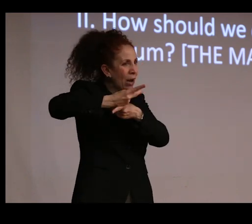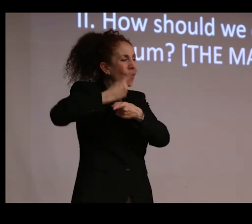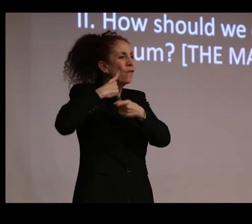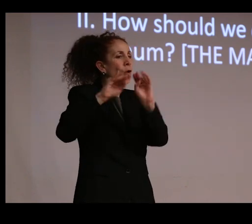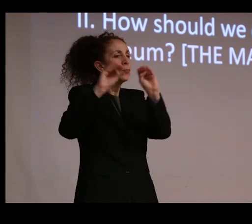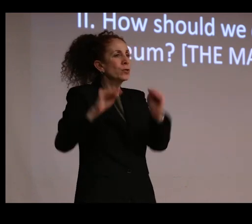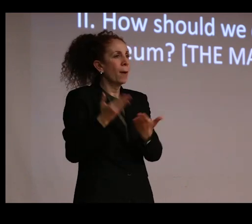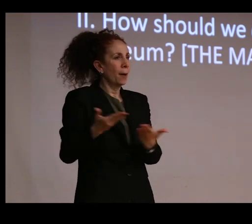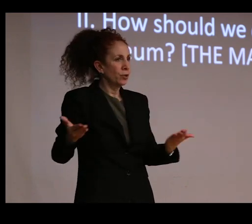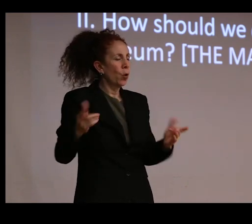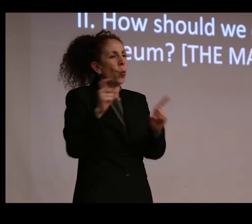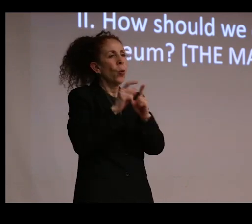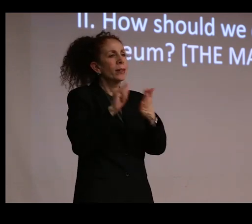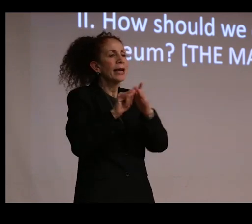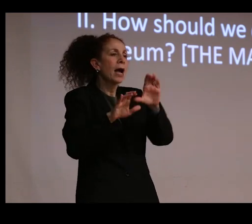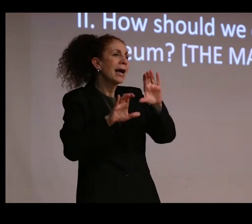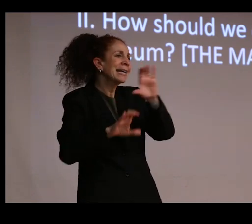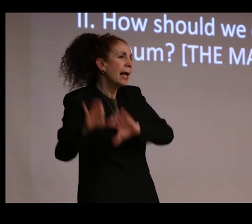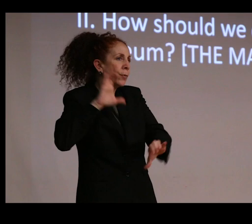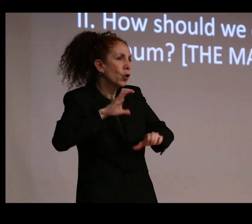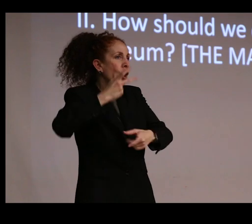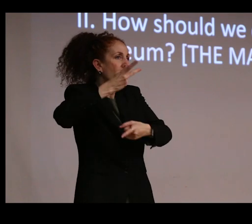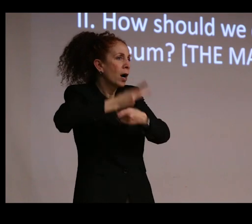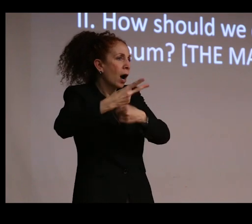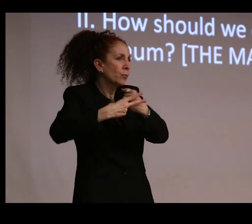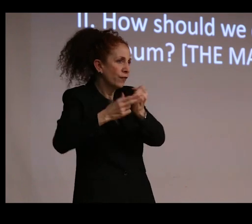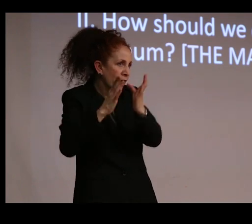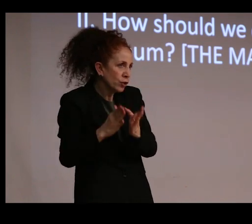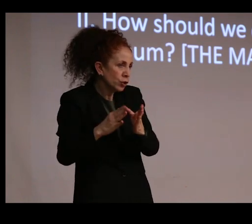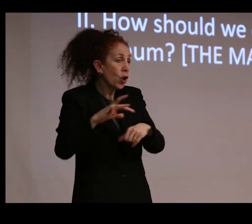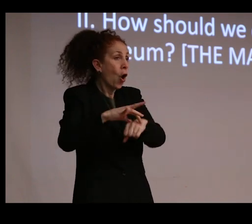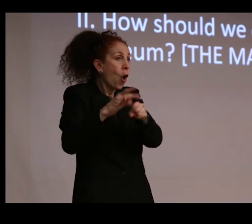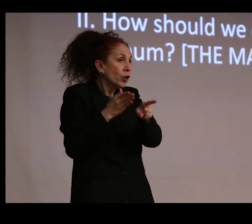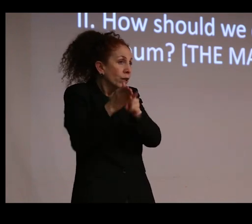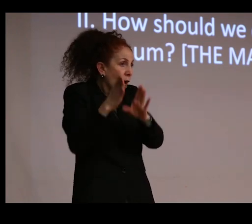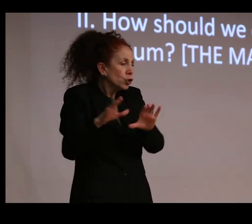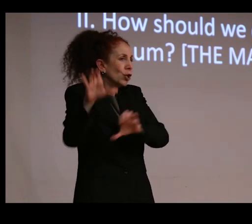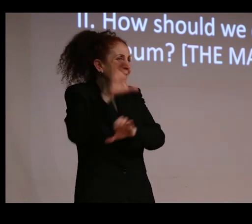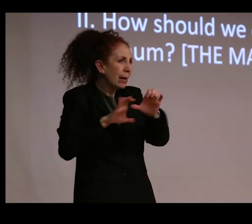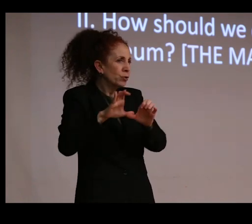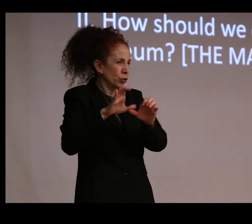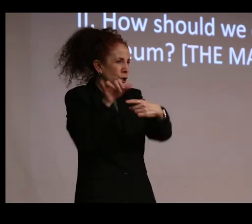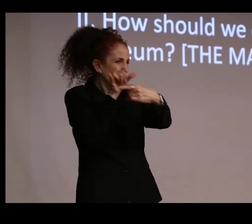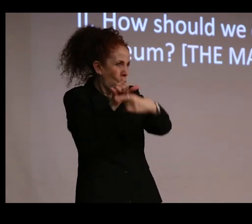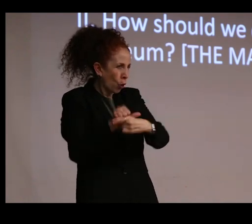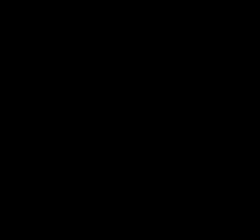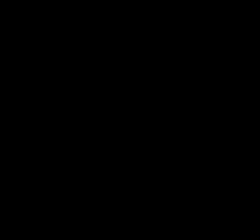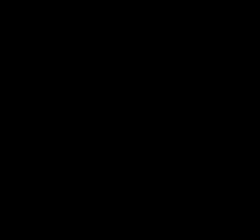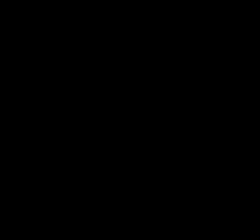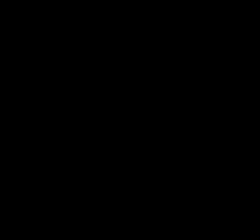Terms like chemical conservation and archaeological chemistry are used to describe the kinds of interventions that need